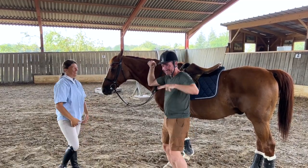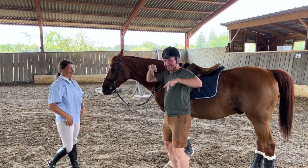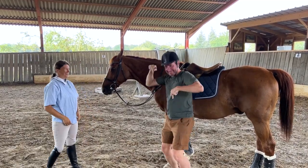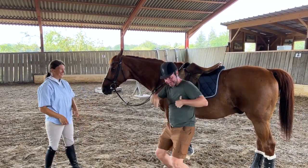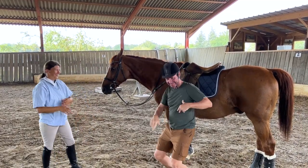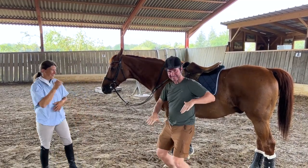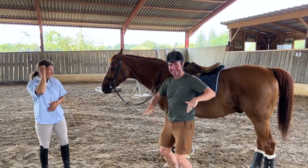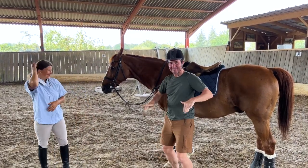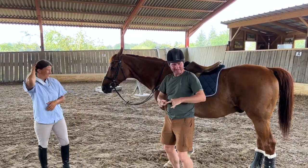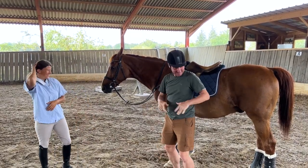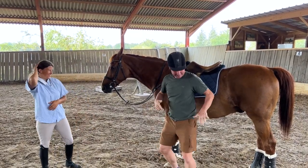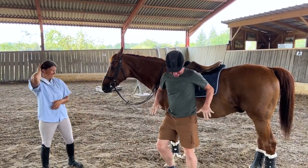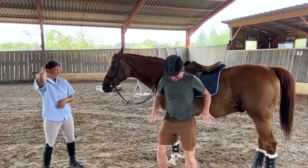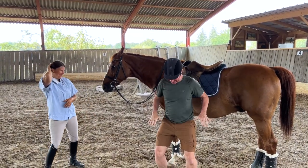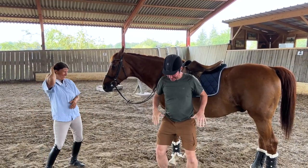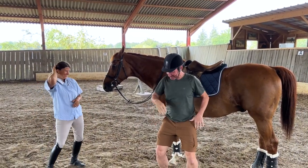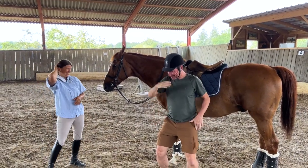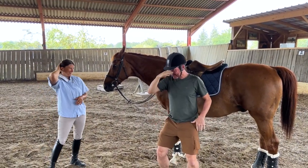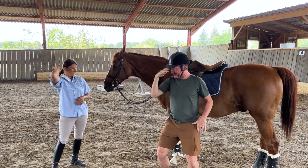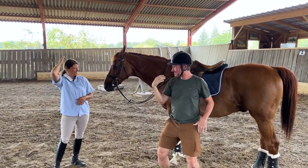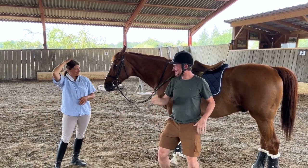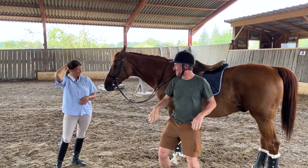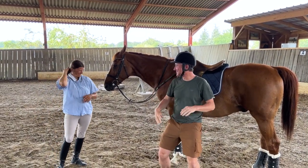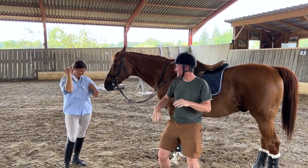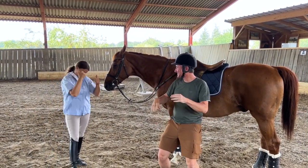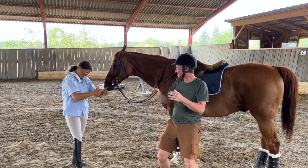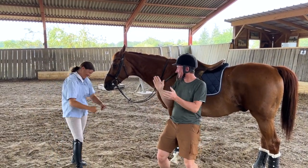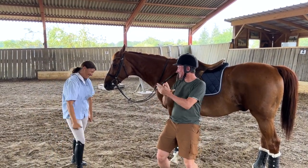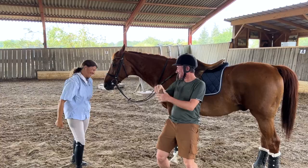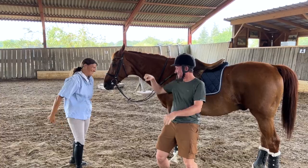Just a little nerve wracking to dismount! Wow, very good!